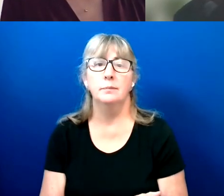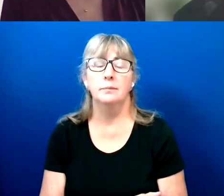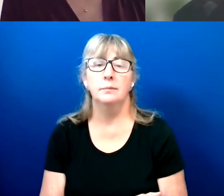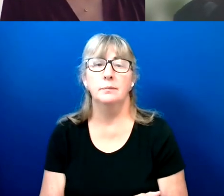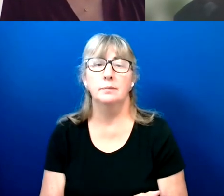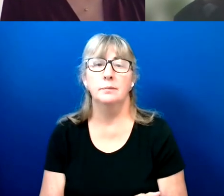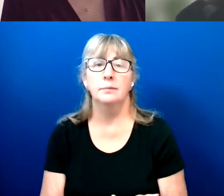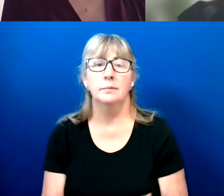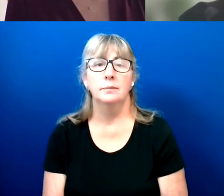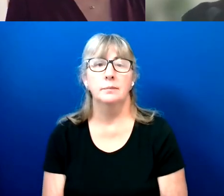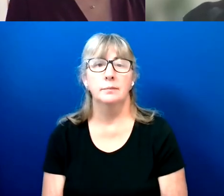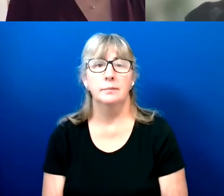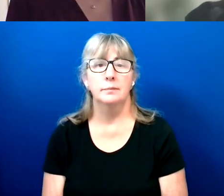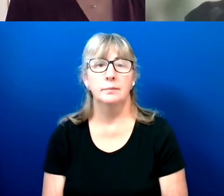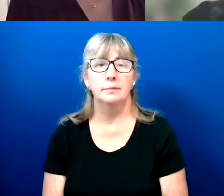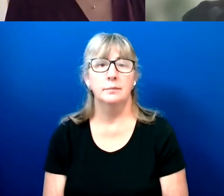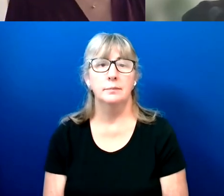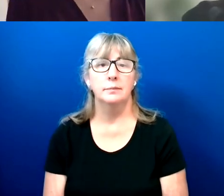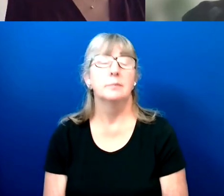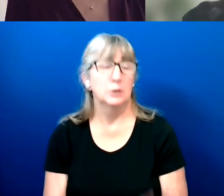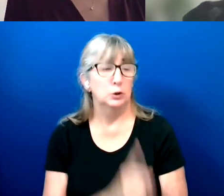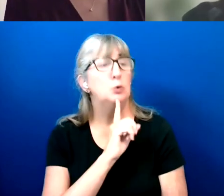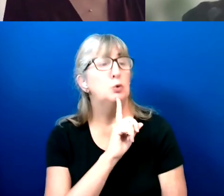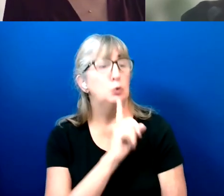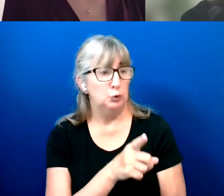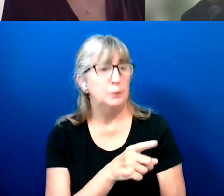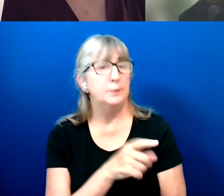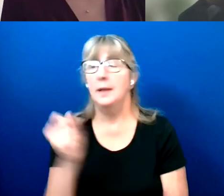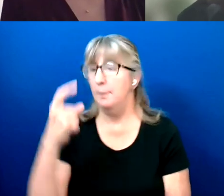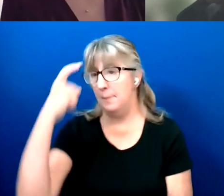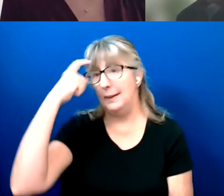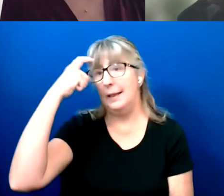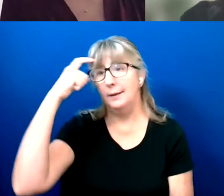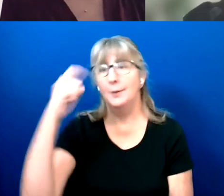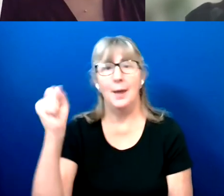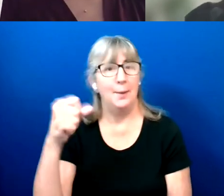That makes sense, yeah. Definitely.